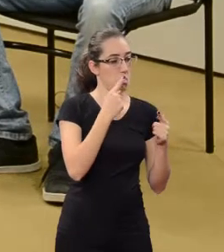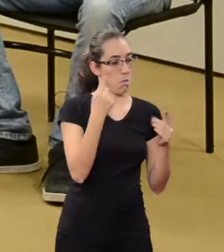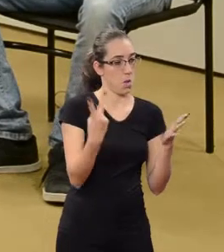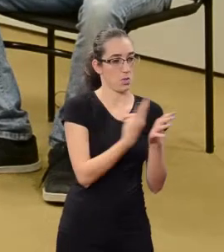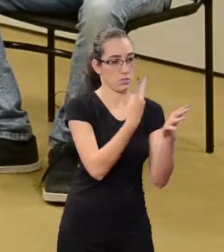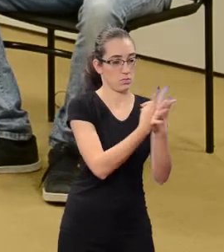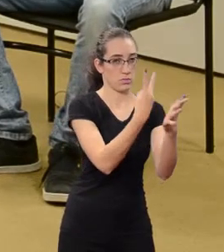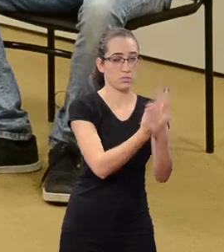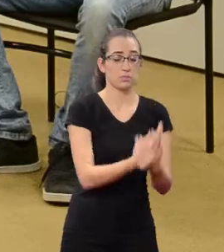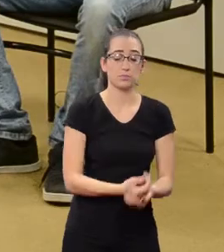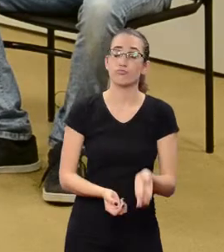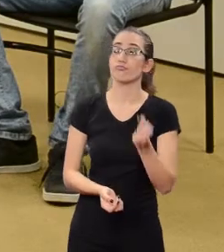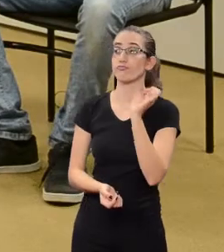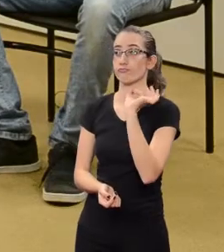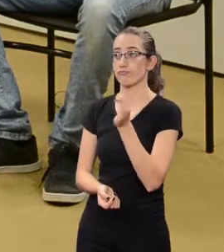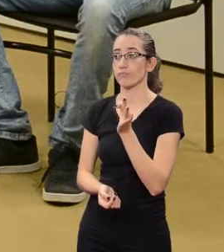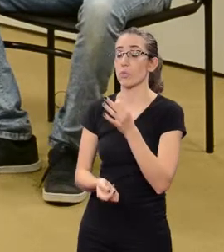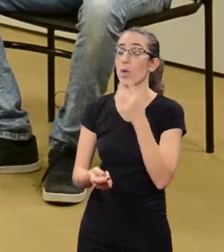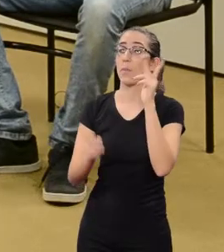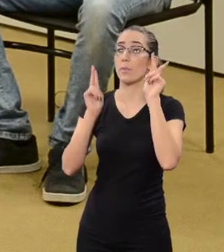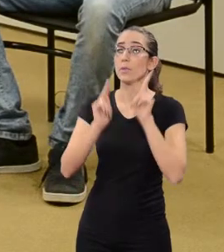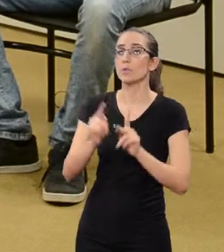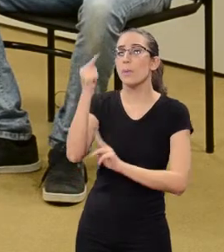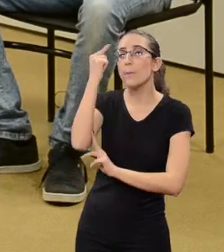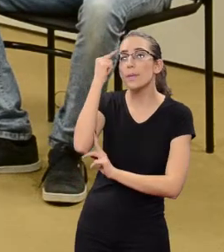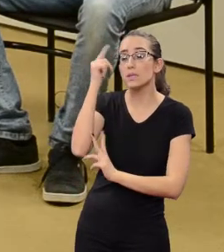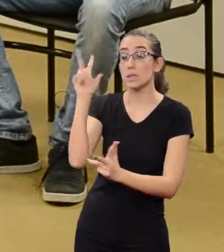Exactly. People think that the physical aggression is